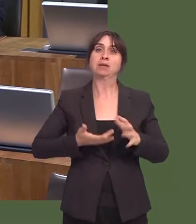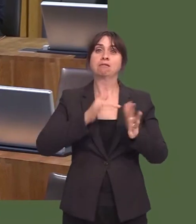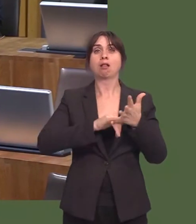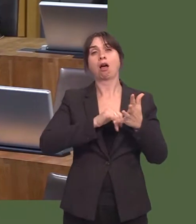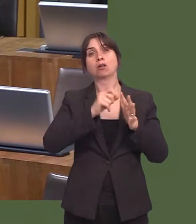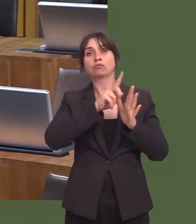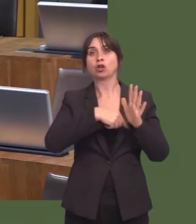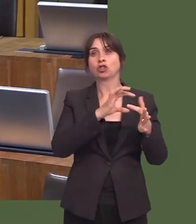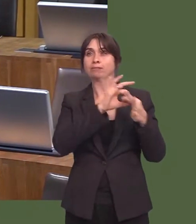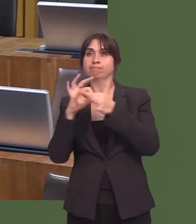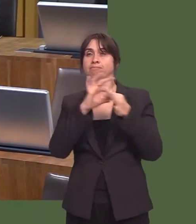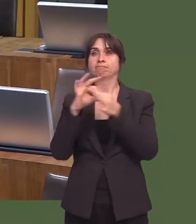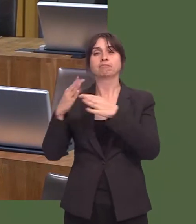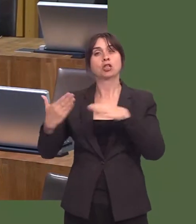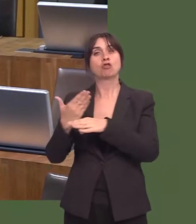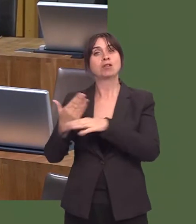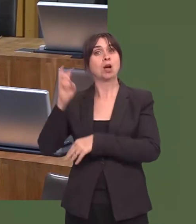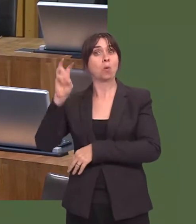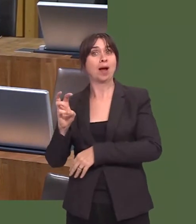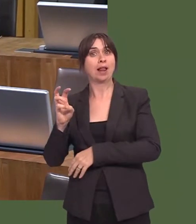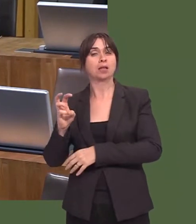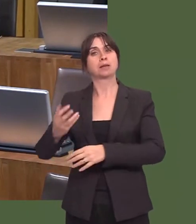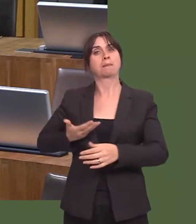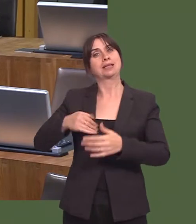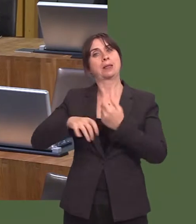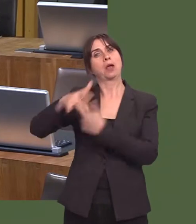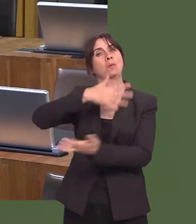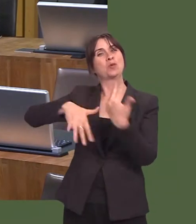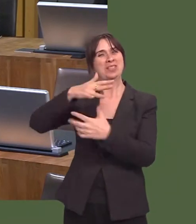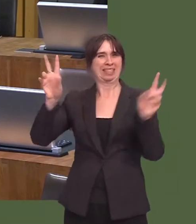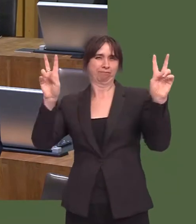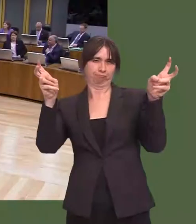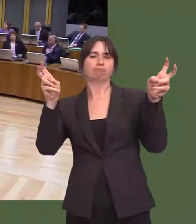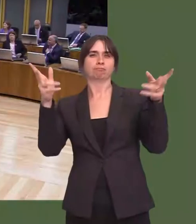with Business in the Community, which has established 81 school-business partnerships across Wales.